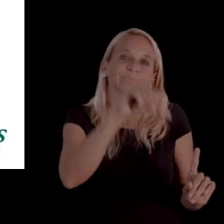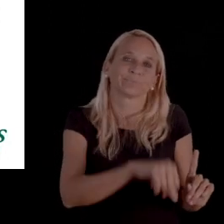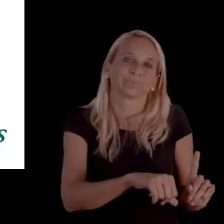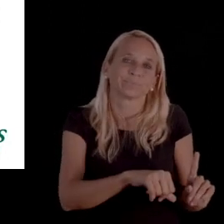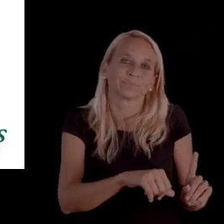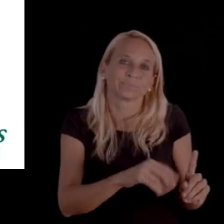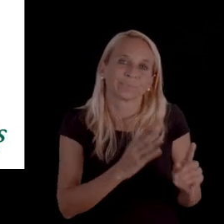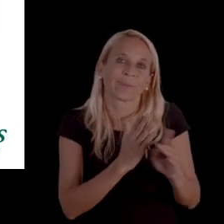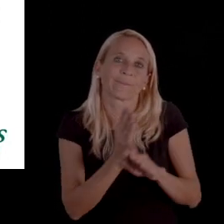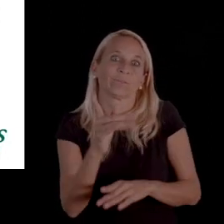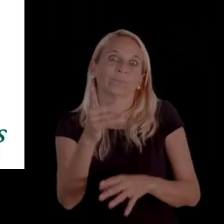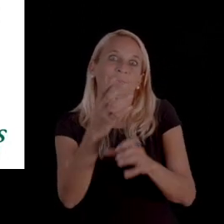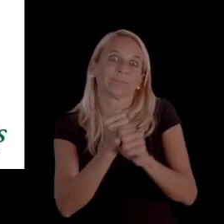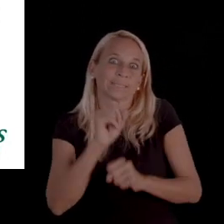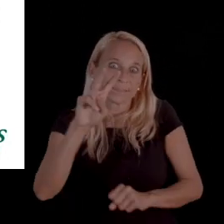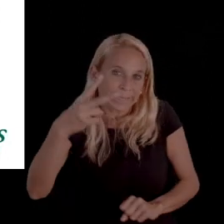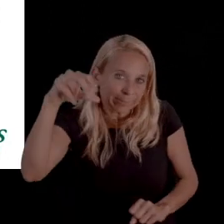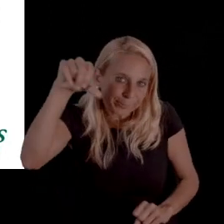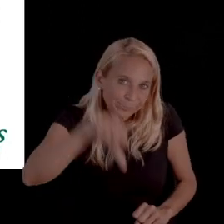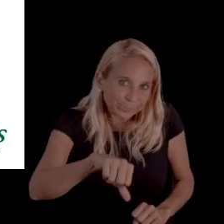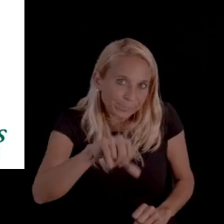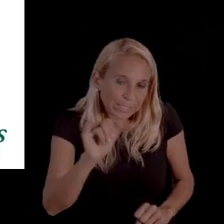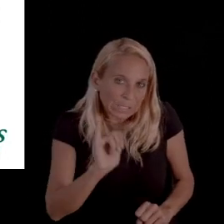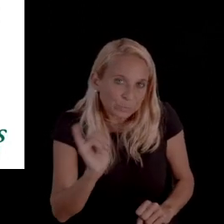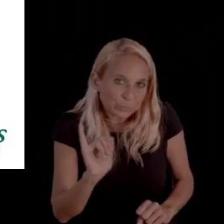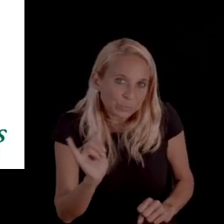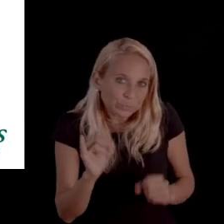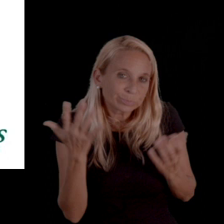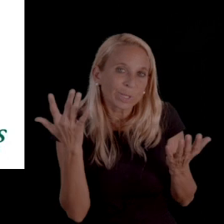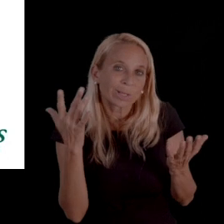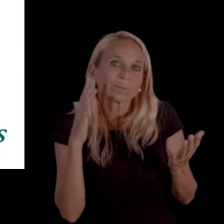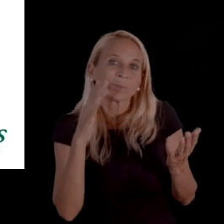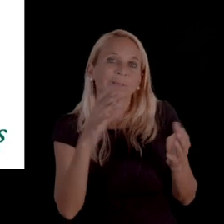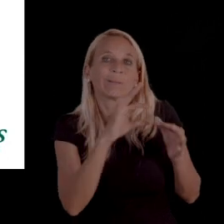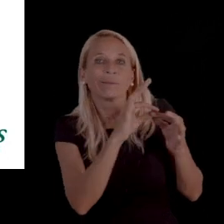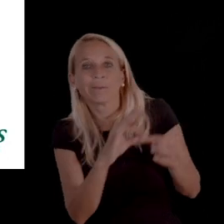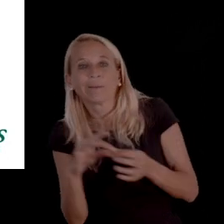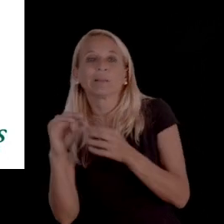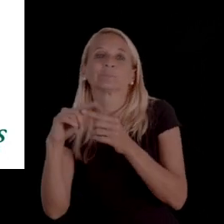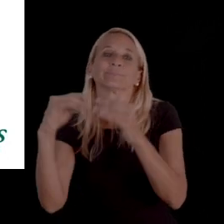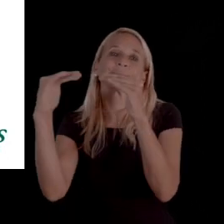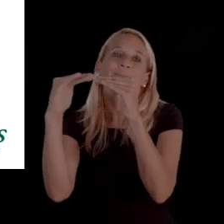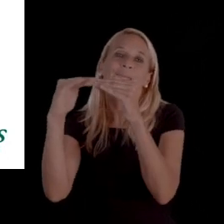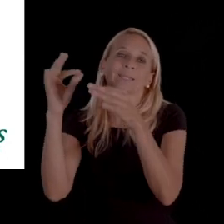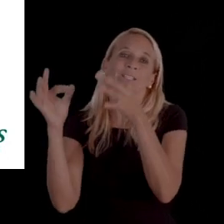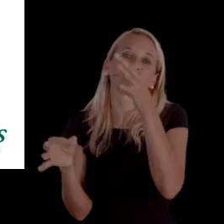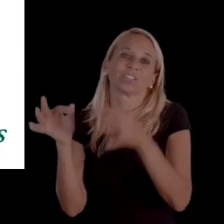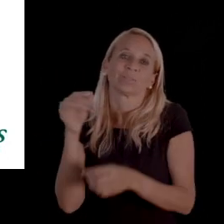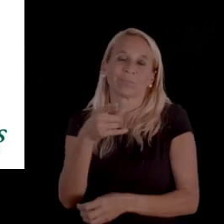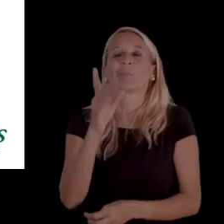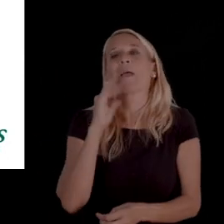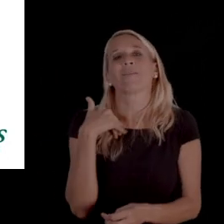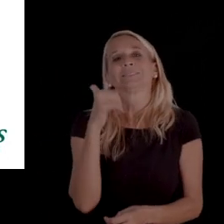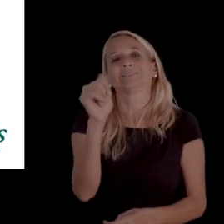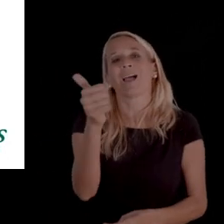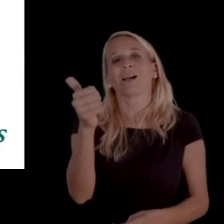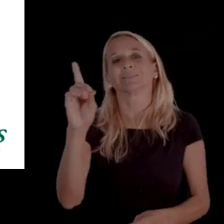that after you receive this final denial notice, the secondary denial notice, which will be your final one before a fair hearing,